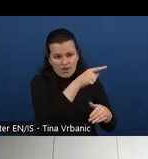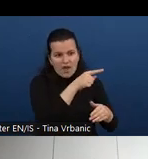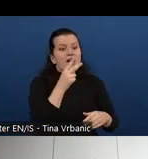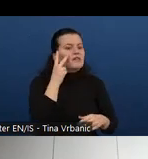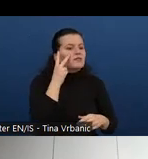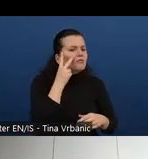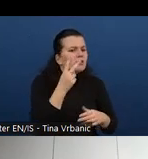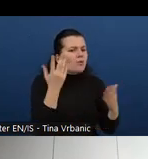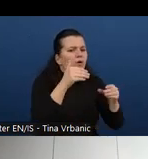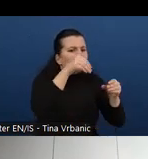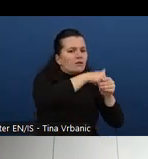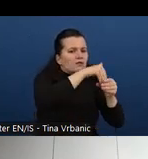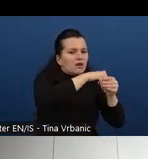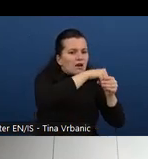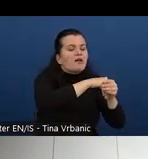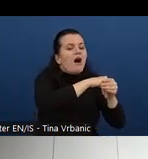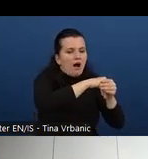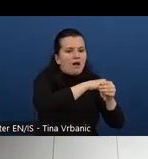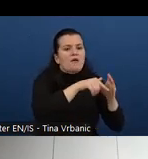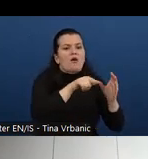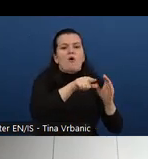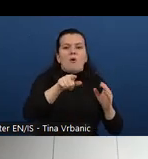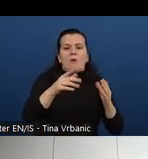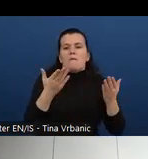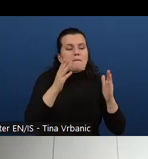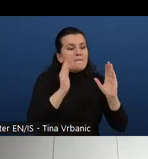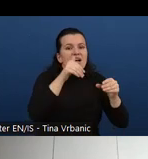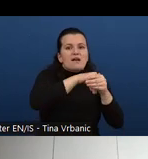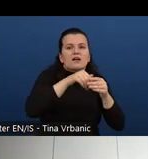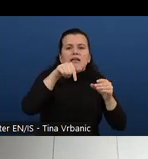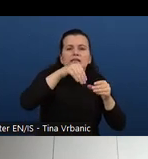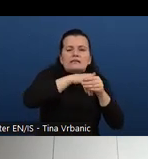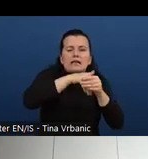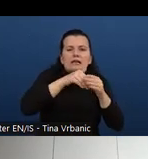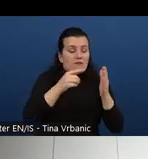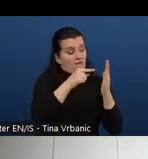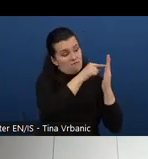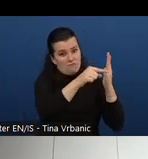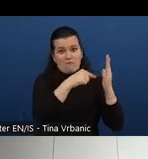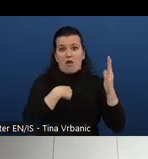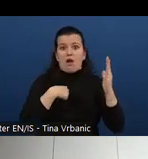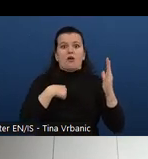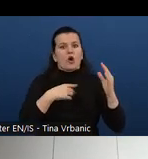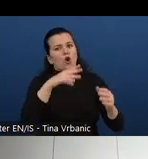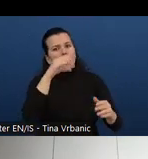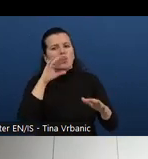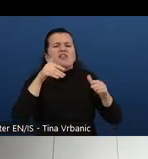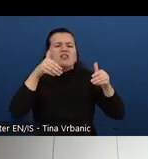knowledge of really accessibility core competencies as IAAP calls that.